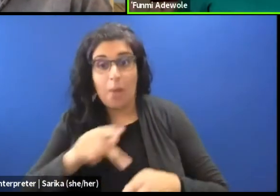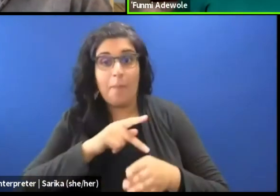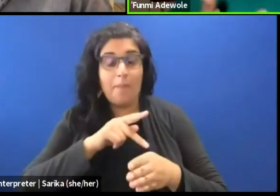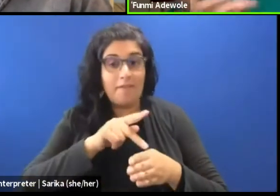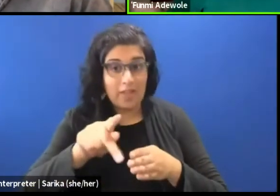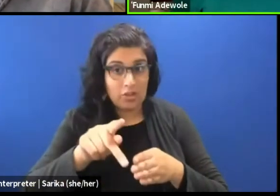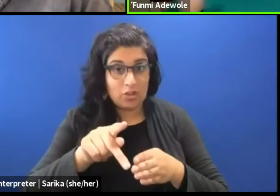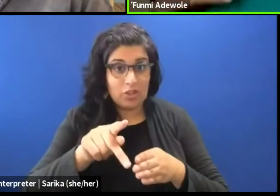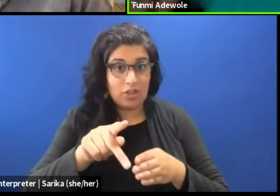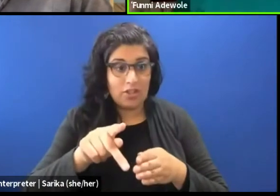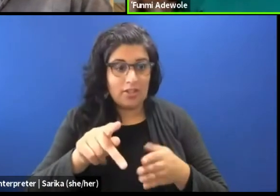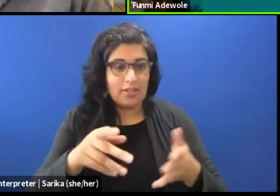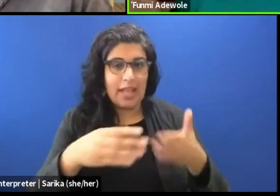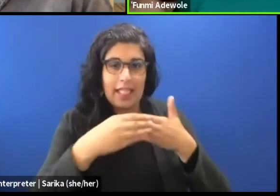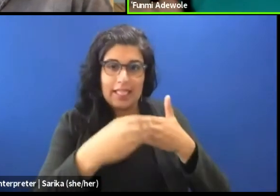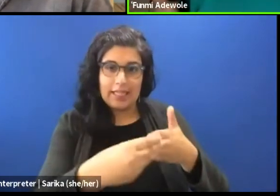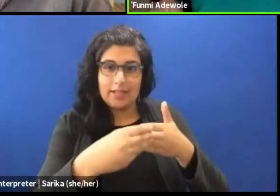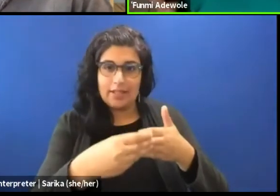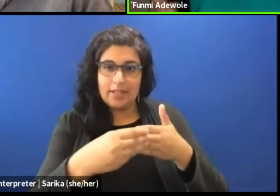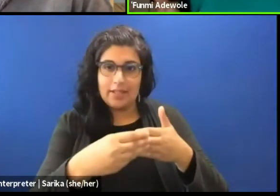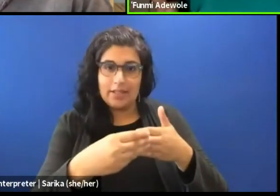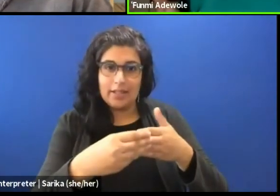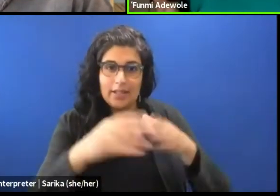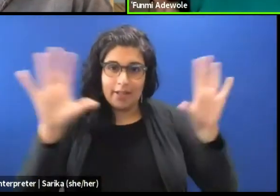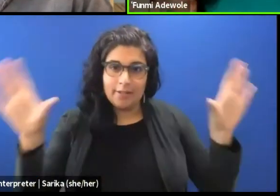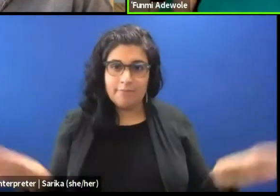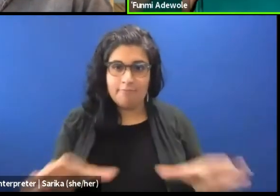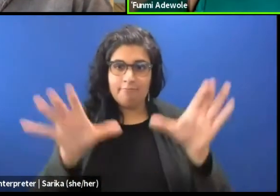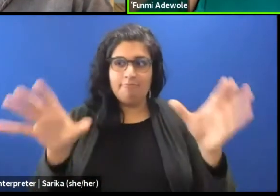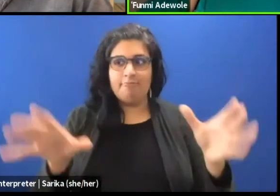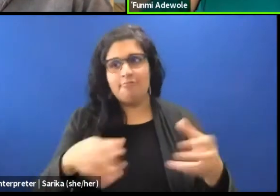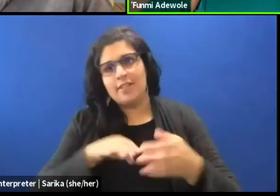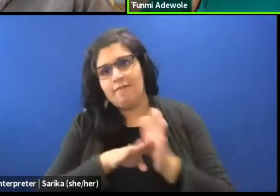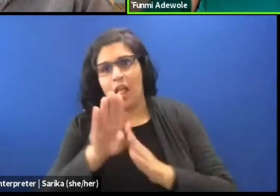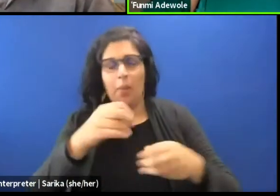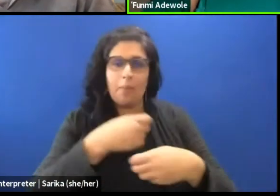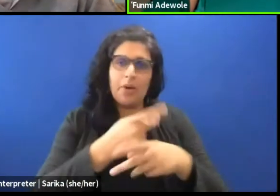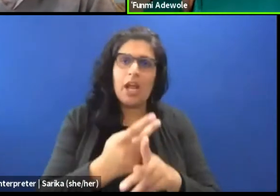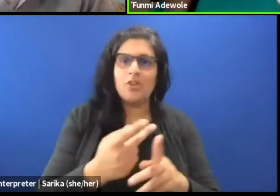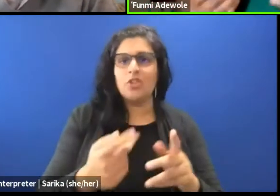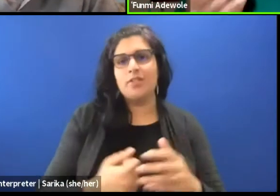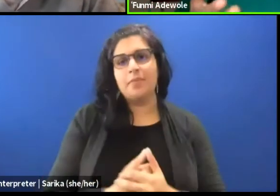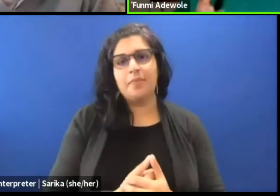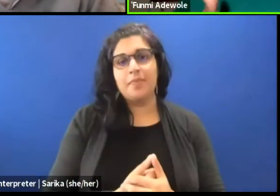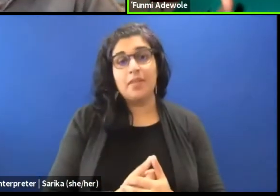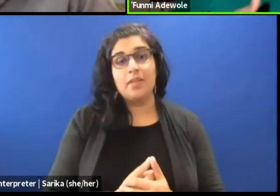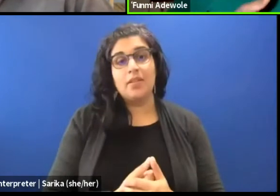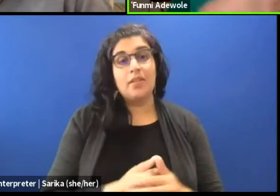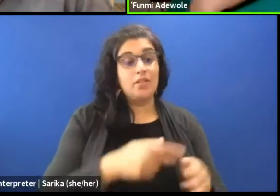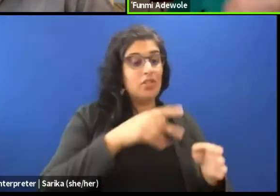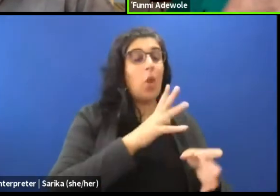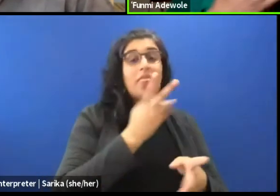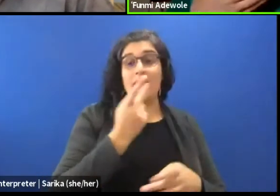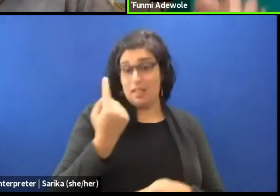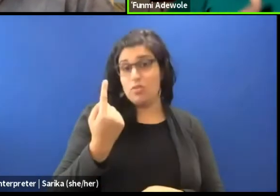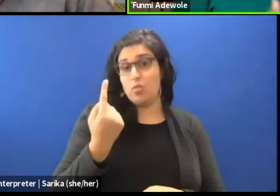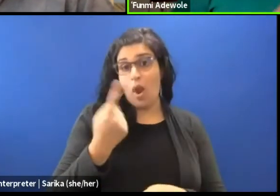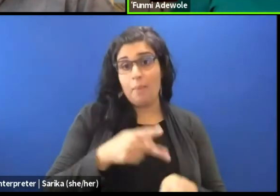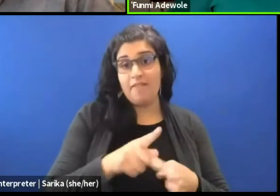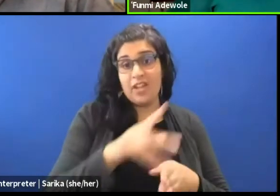and facilitates them to create a production. So there's usually the professional in the sense that somebody is paying them,